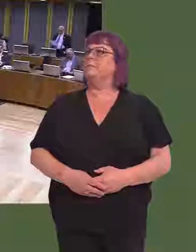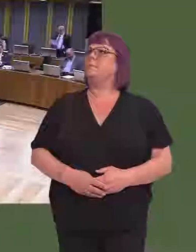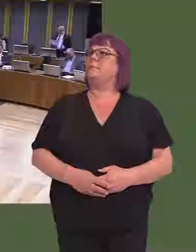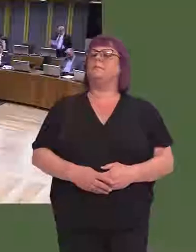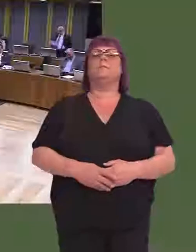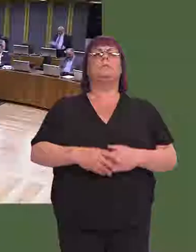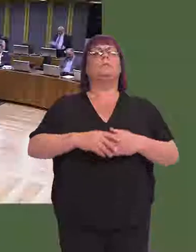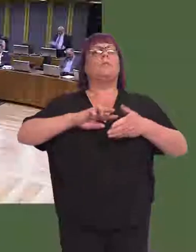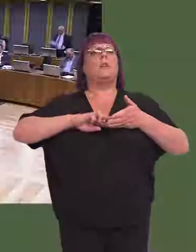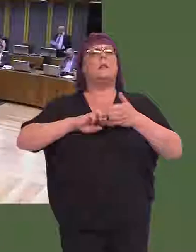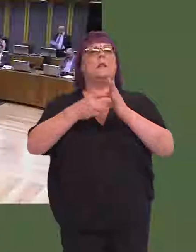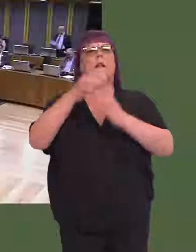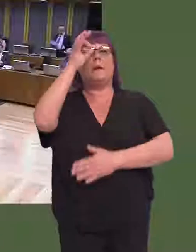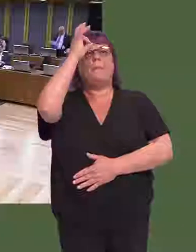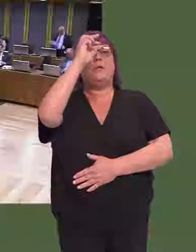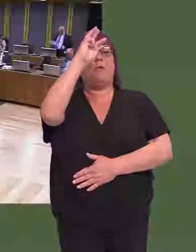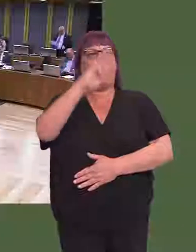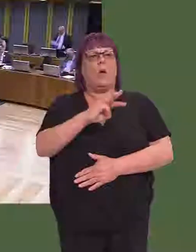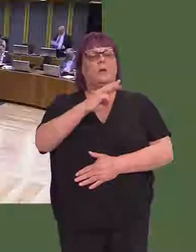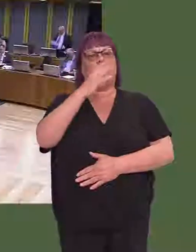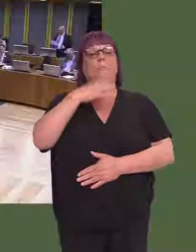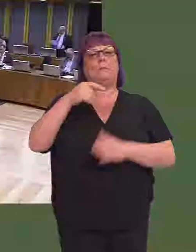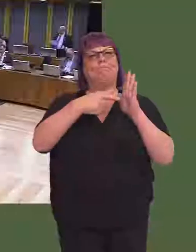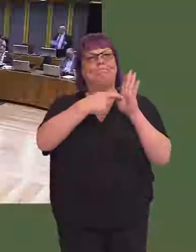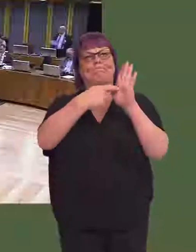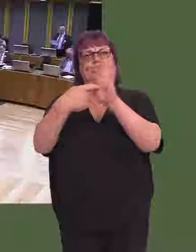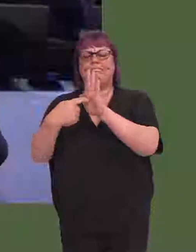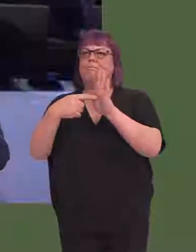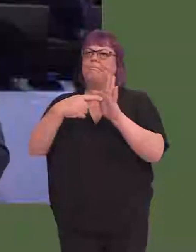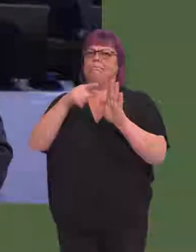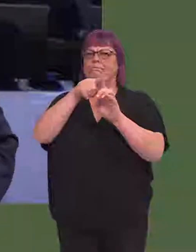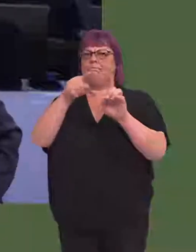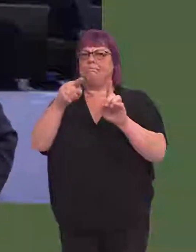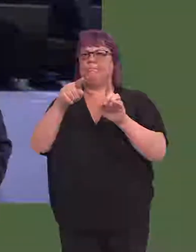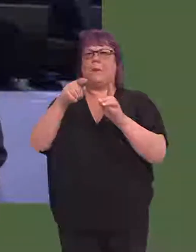the Design Commission for Wales has highlighted that there is a huge benefit that could be